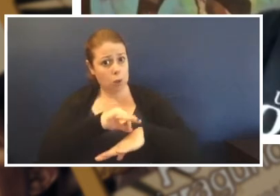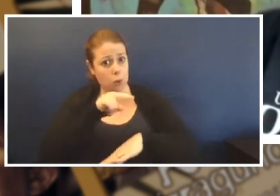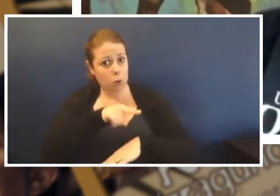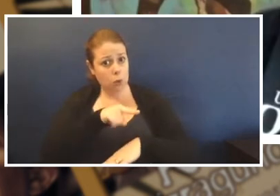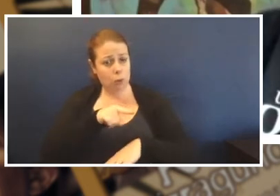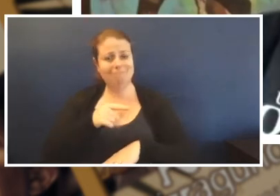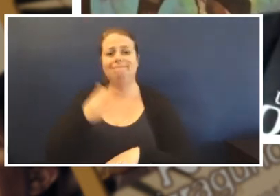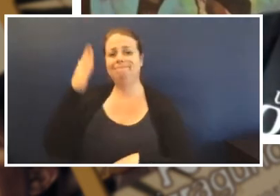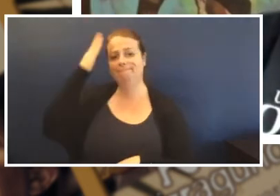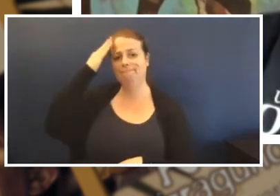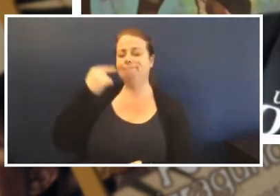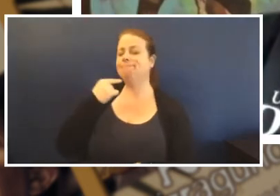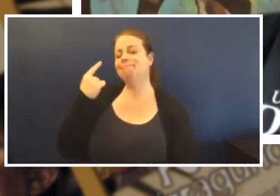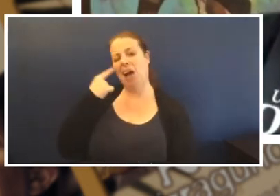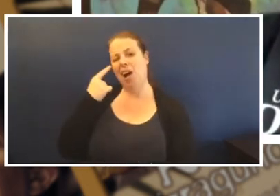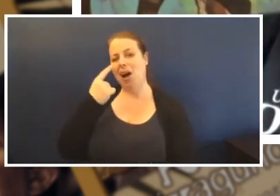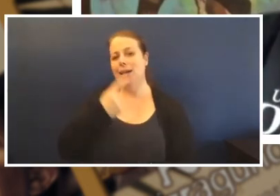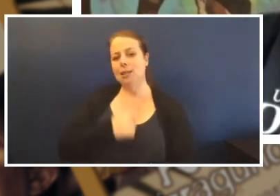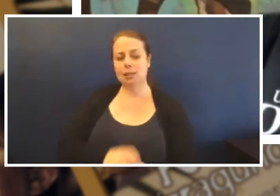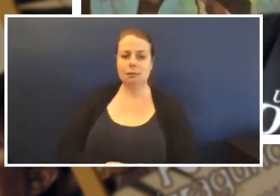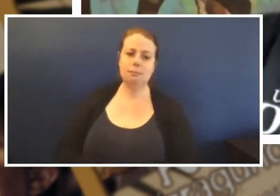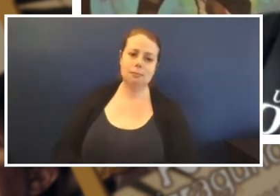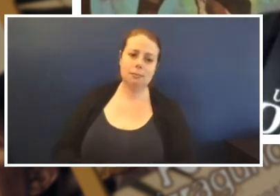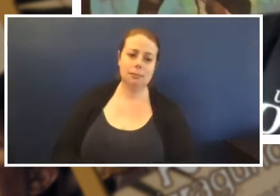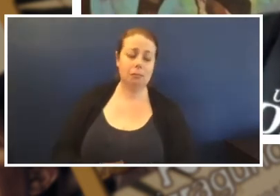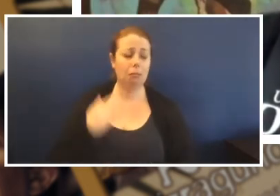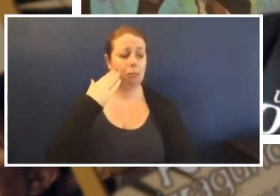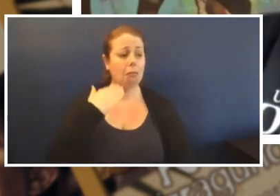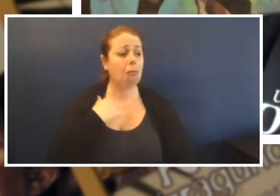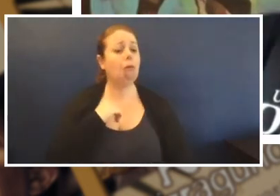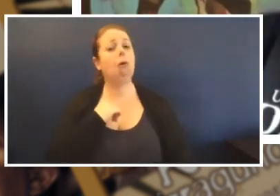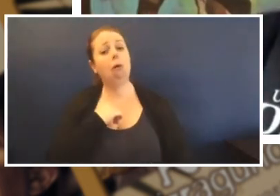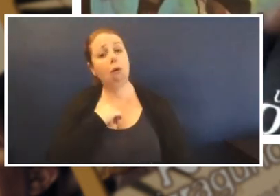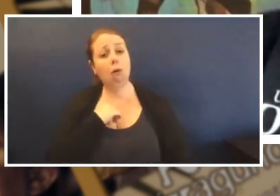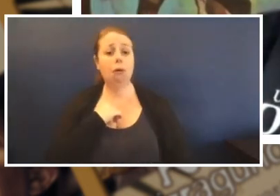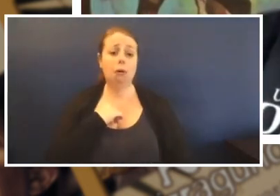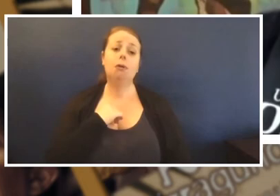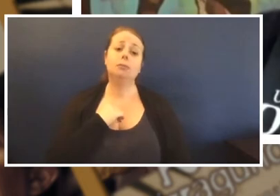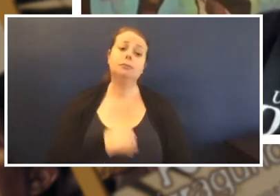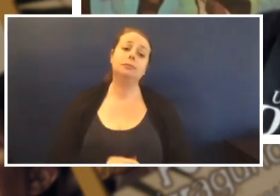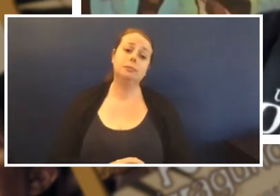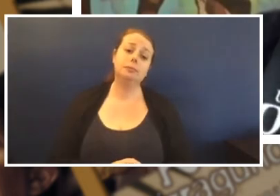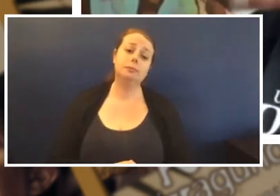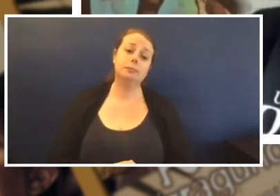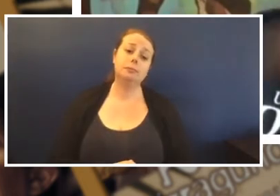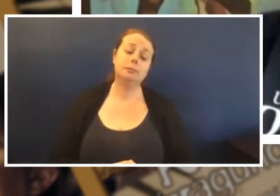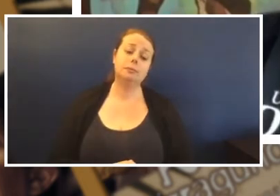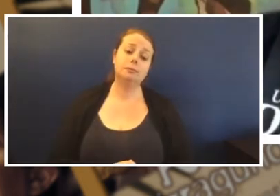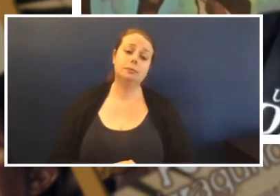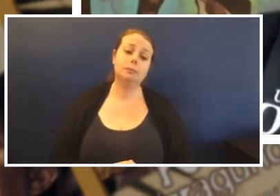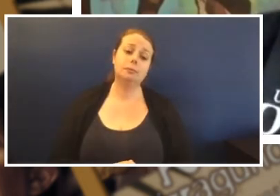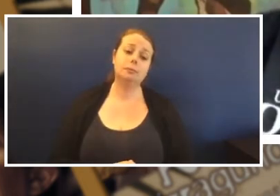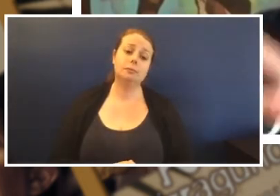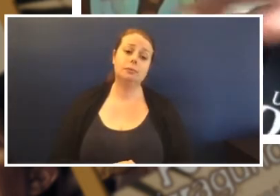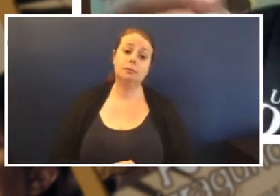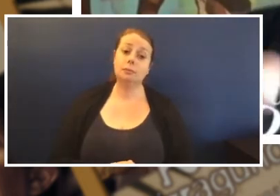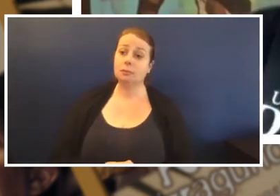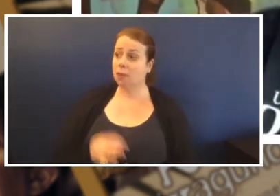looked at', the lady said, 'Oh that's that's', and Mum said to her, 'What are you doing?,